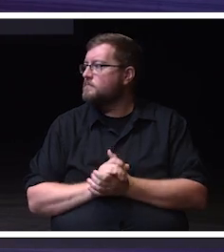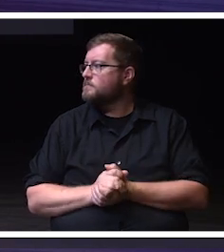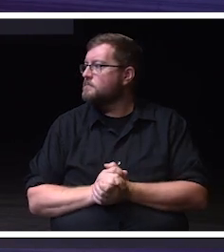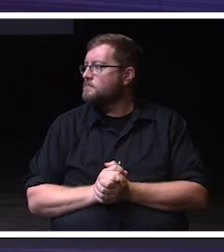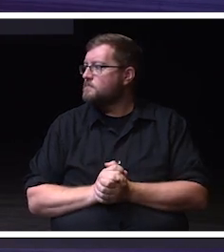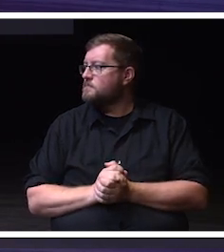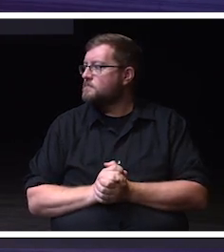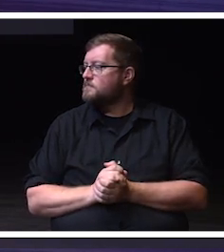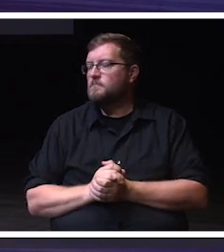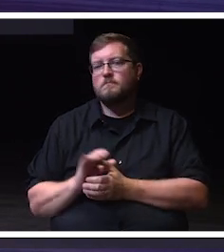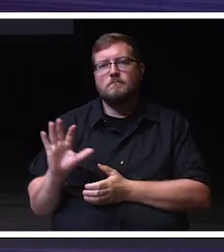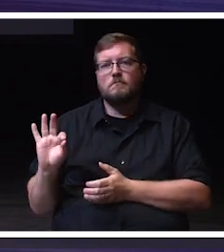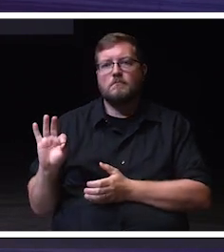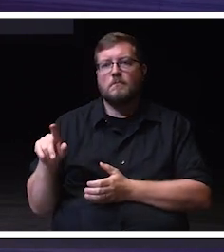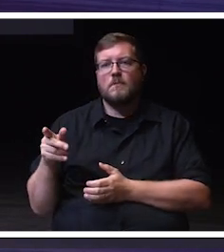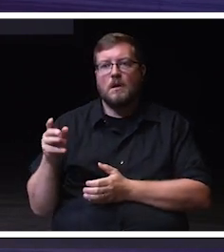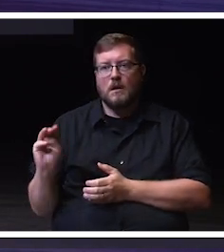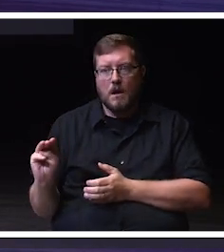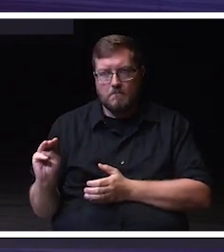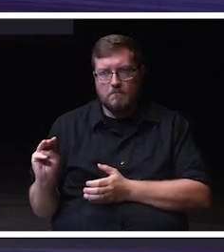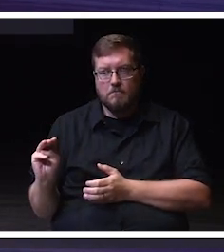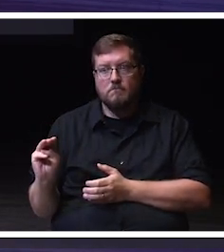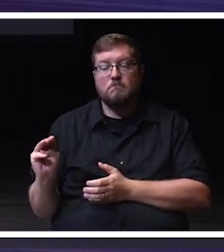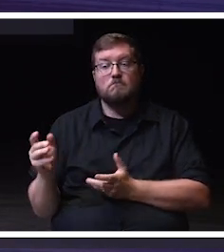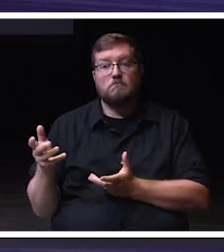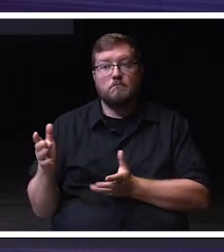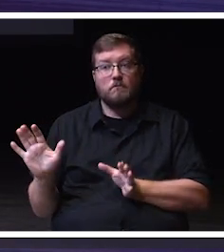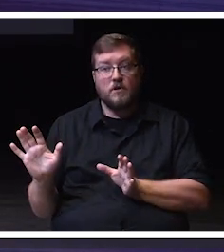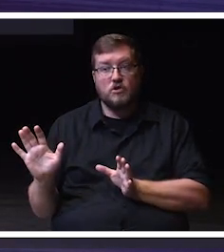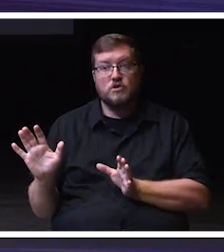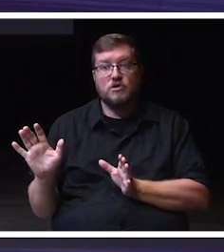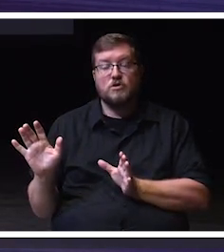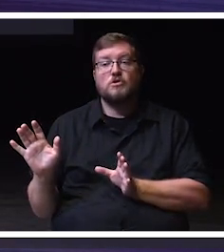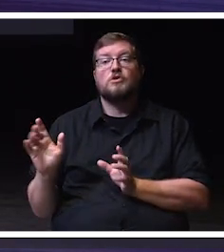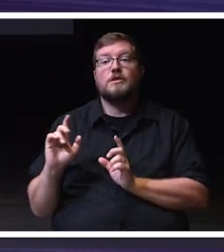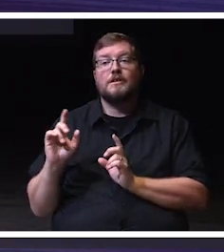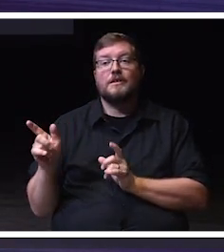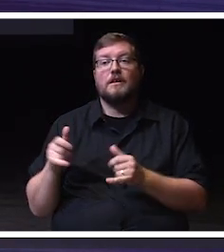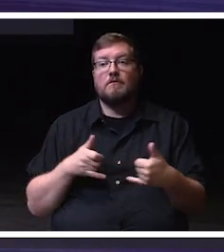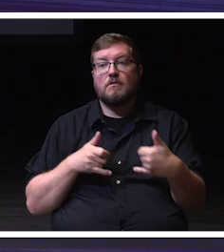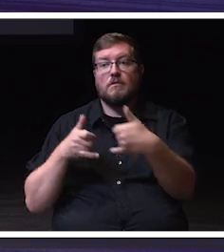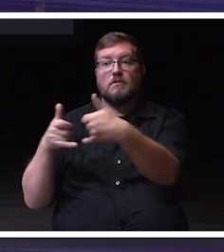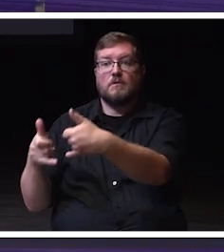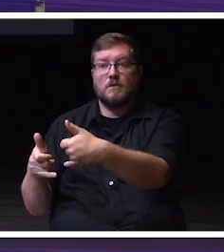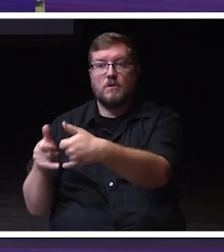F.P&M then presented the Umatter Wagon to ITS.